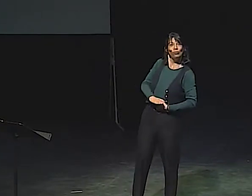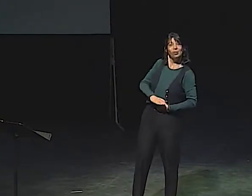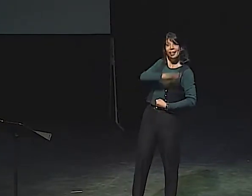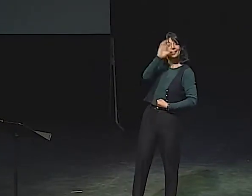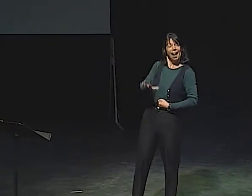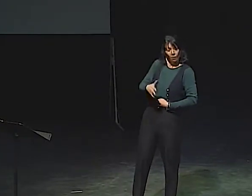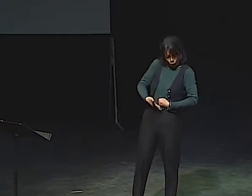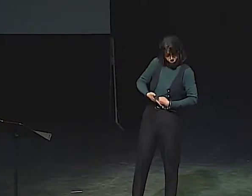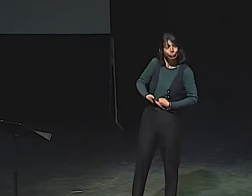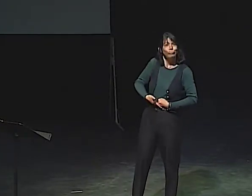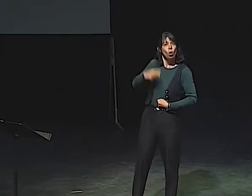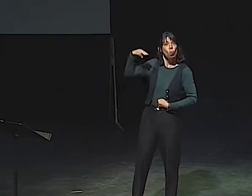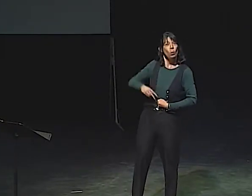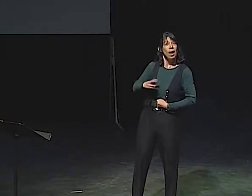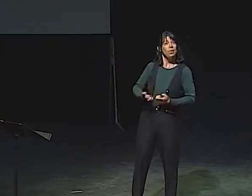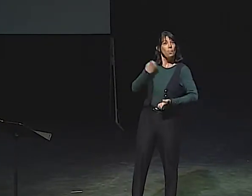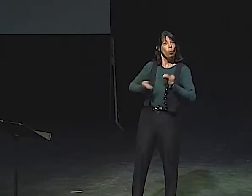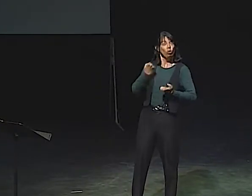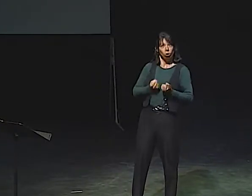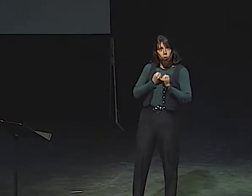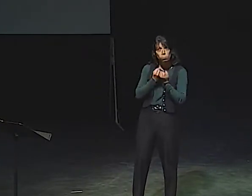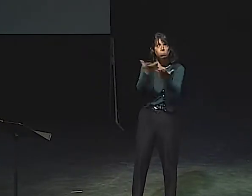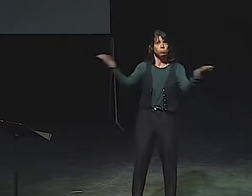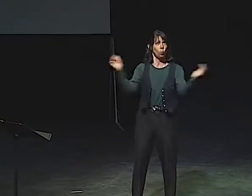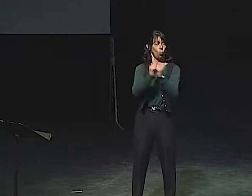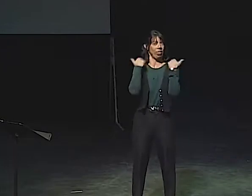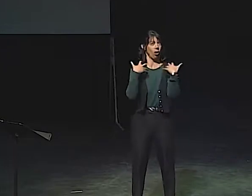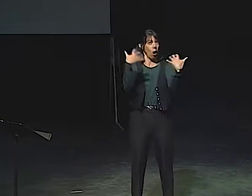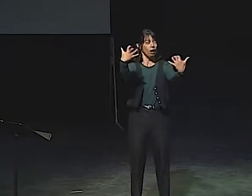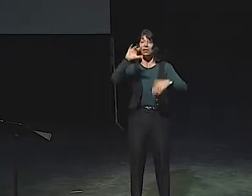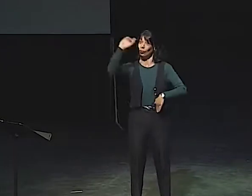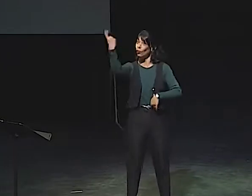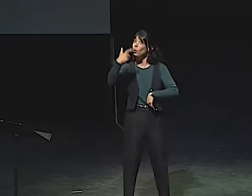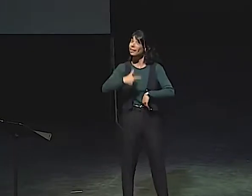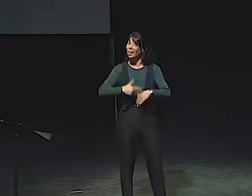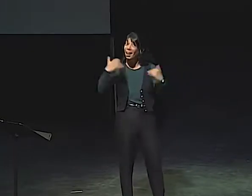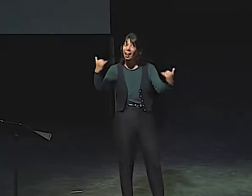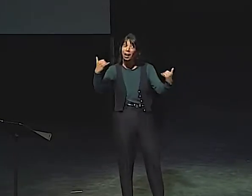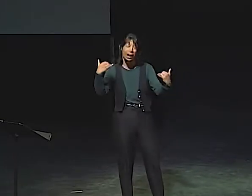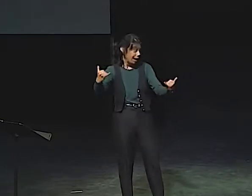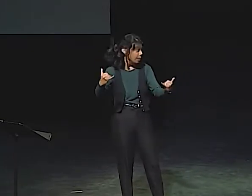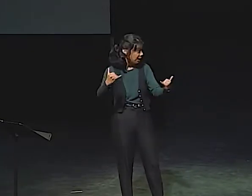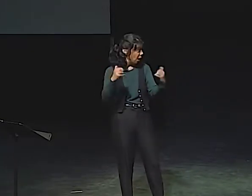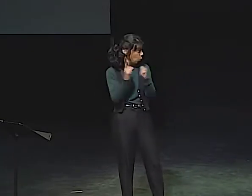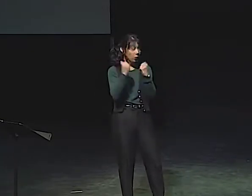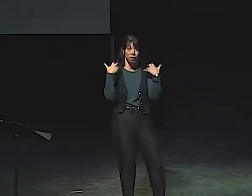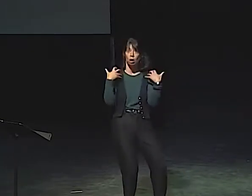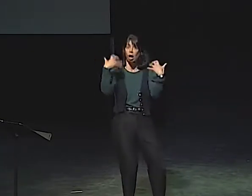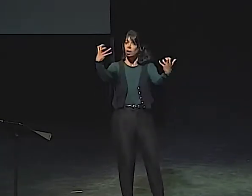BUT THE EMOTION WAS KEPT DOWN. IT WAS NEVER REALLY EXPRESSED WITH AN AUDIENCE,